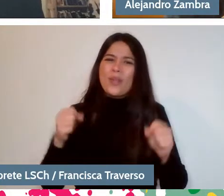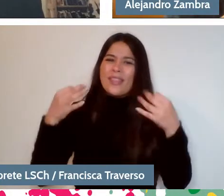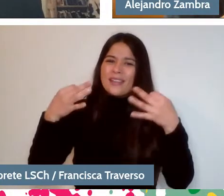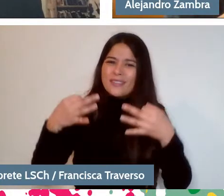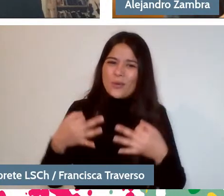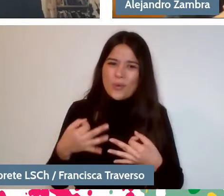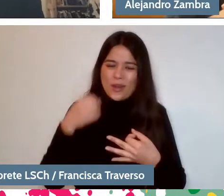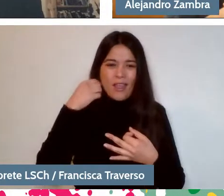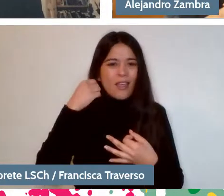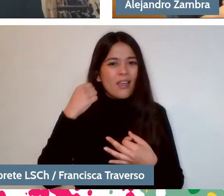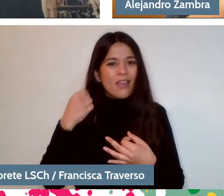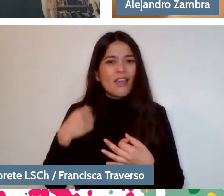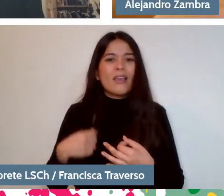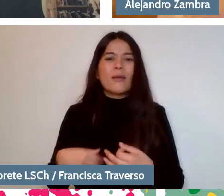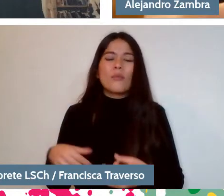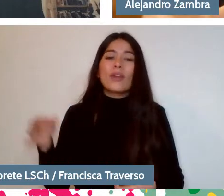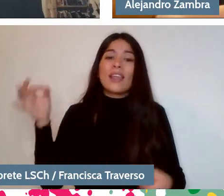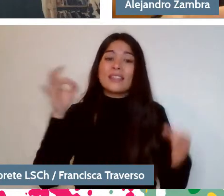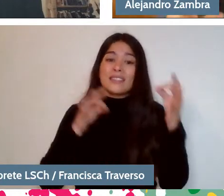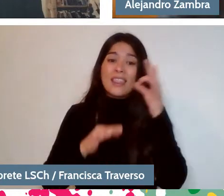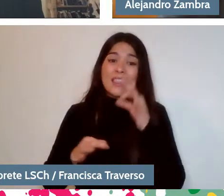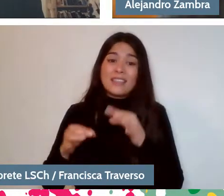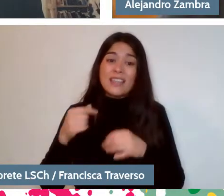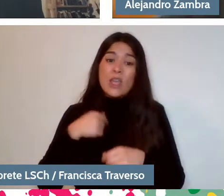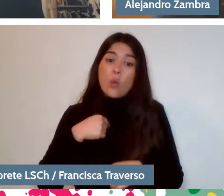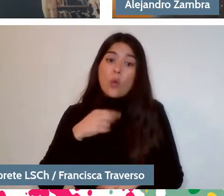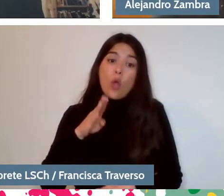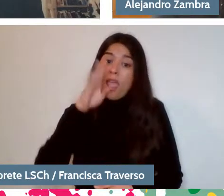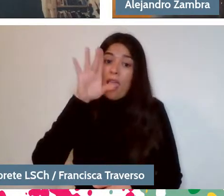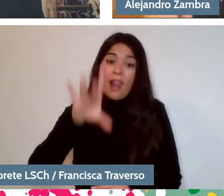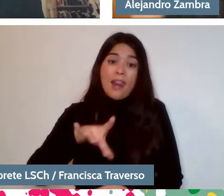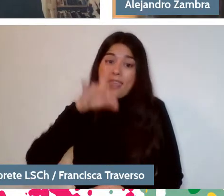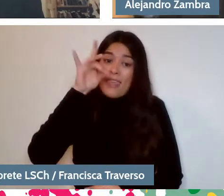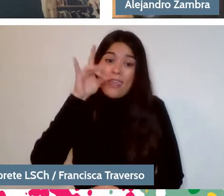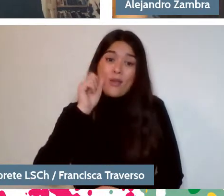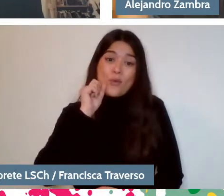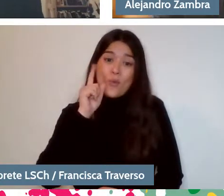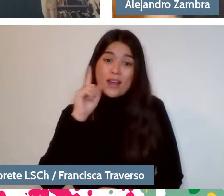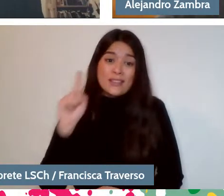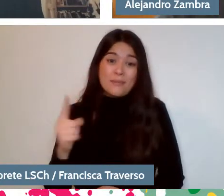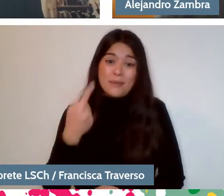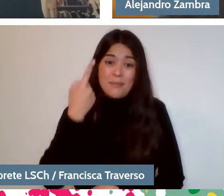It is also said that one chooses the first memory. I mean, you have four or five images